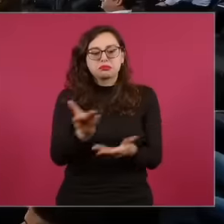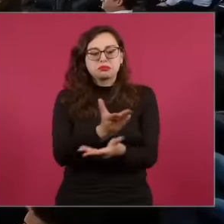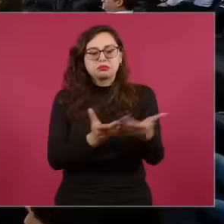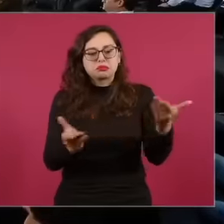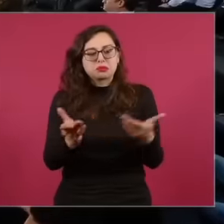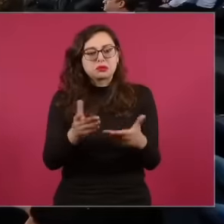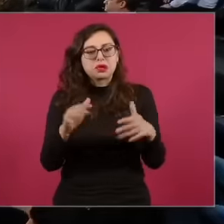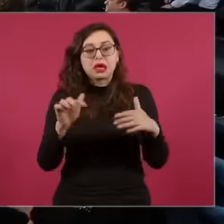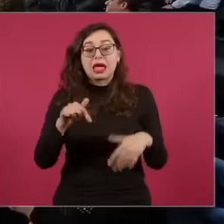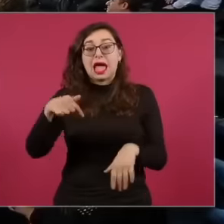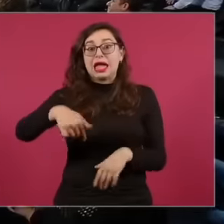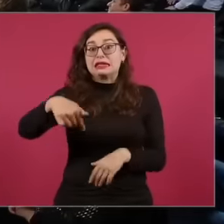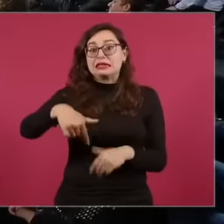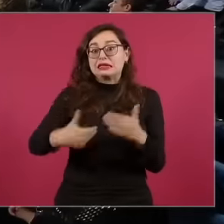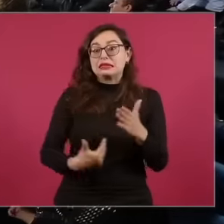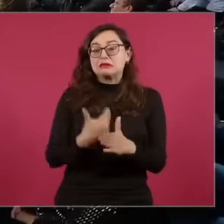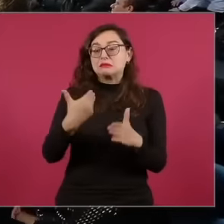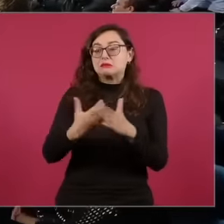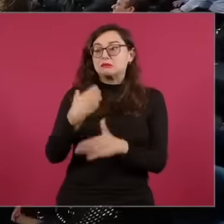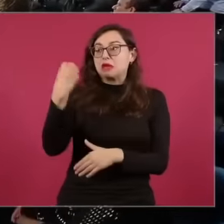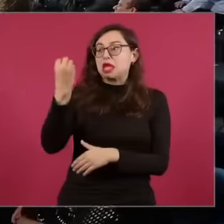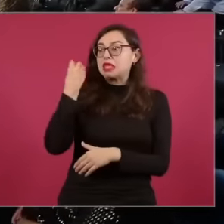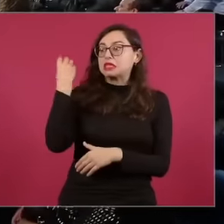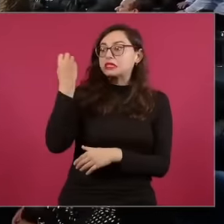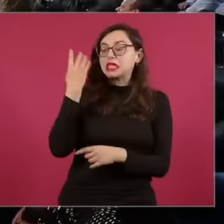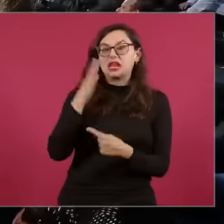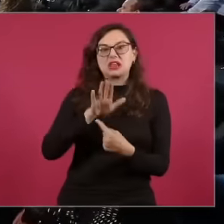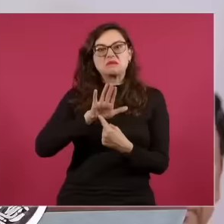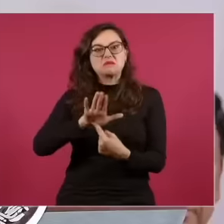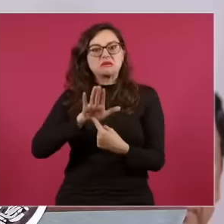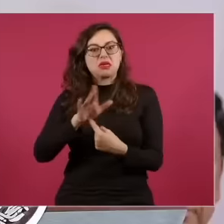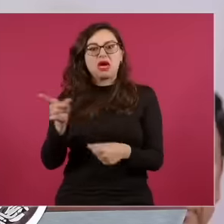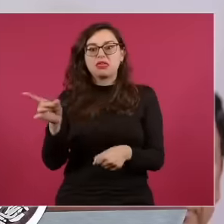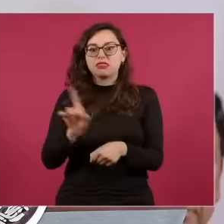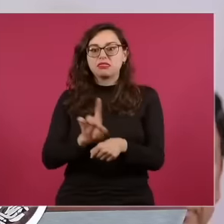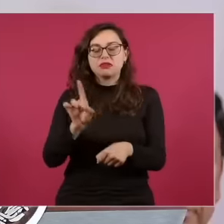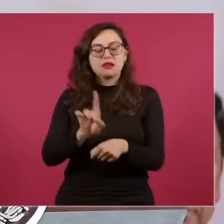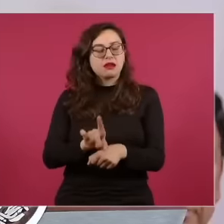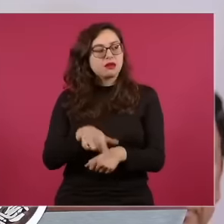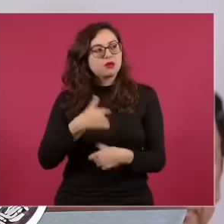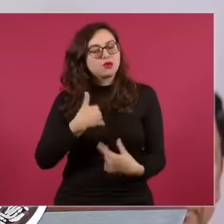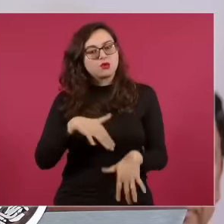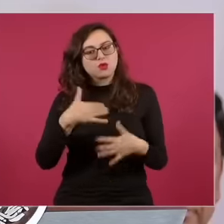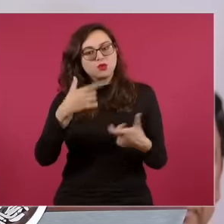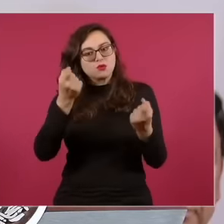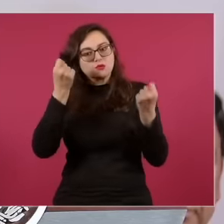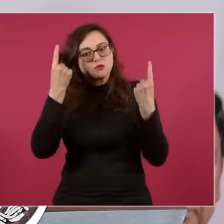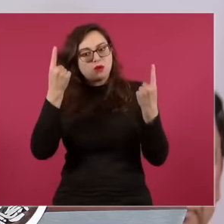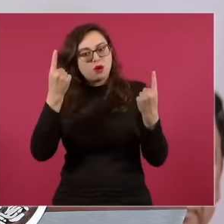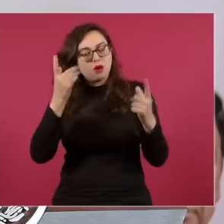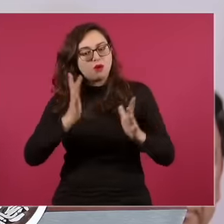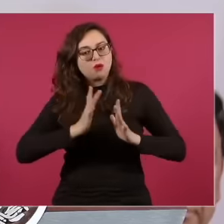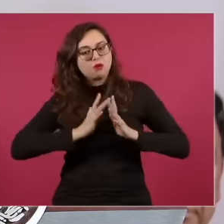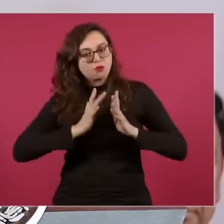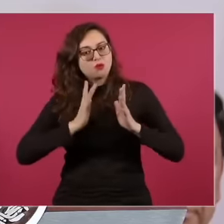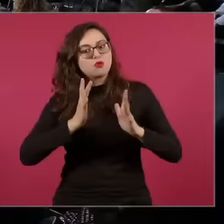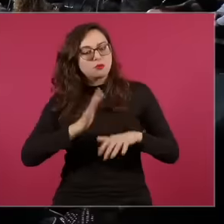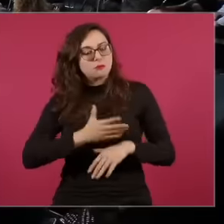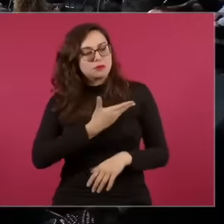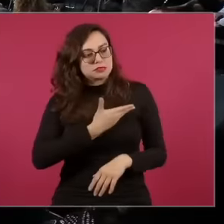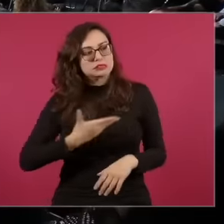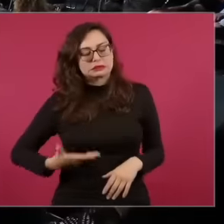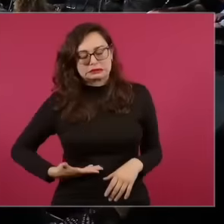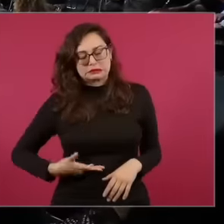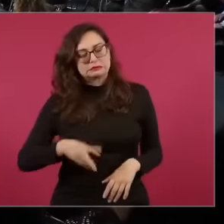mornings surprises me and it really is a deep admiration for the President with that